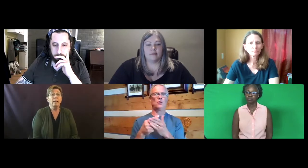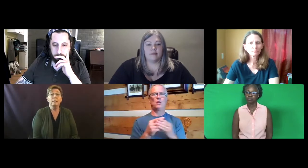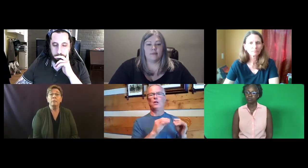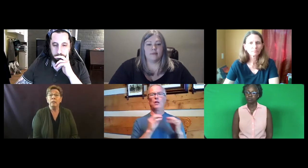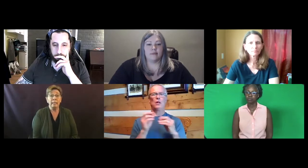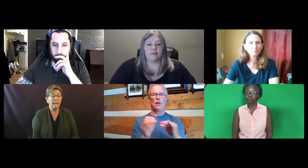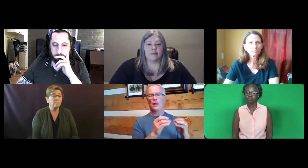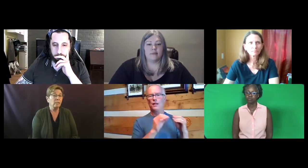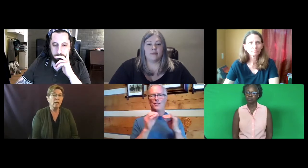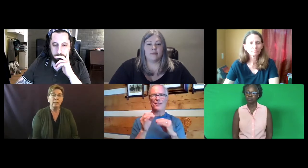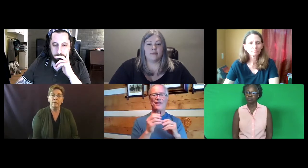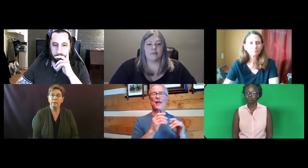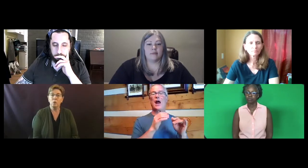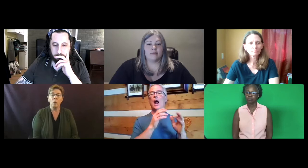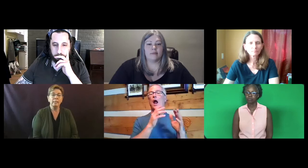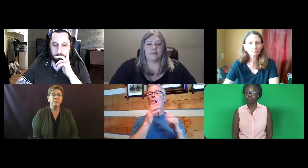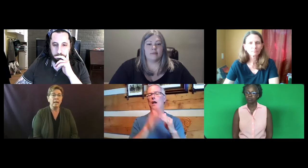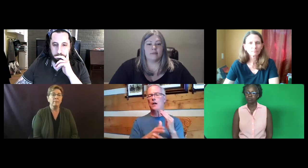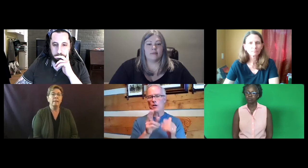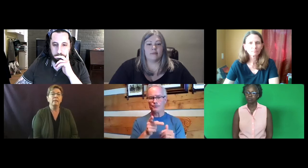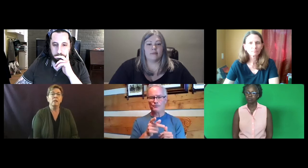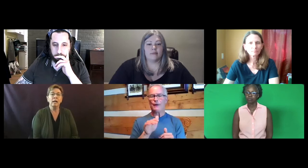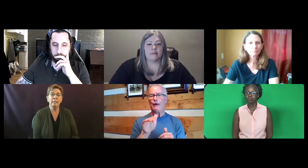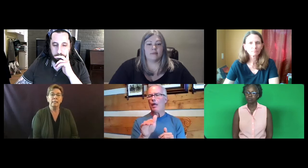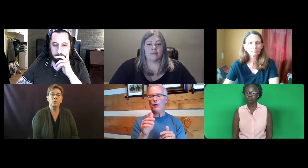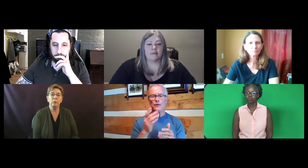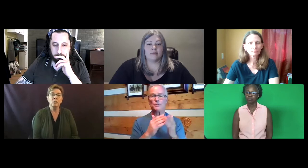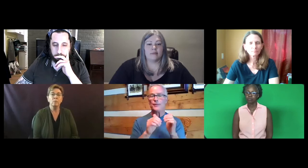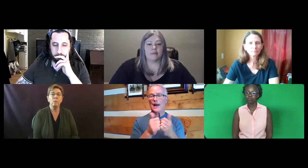The community has been talking about this quite some time, and the talk has increased